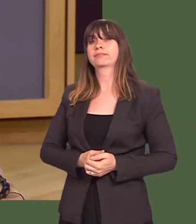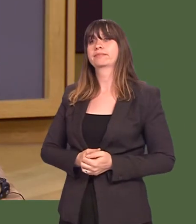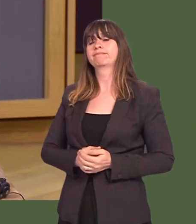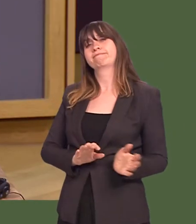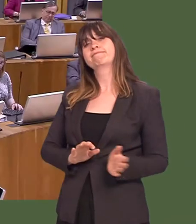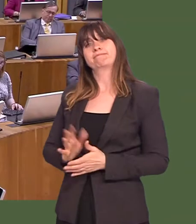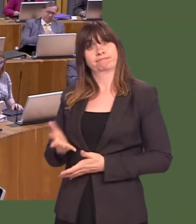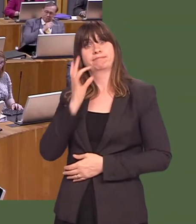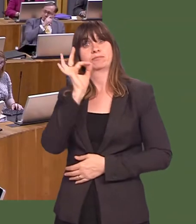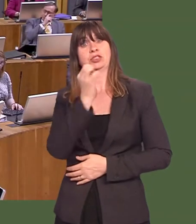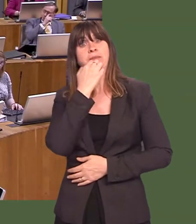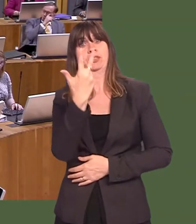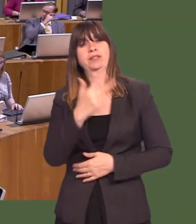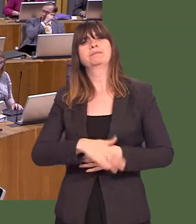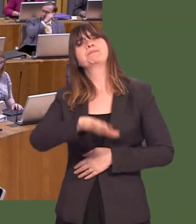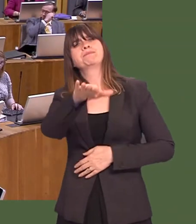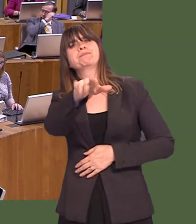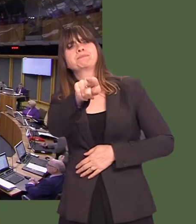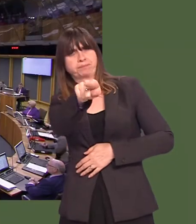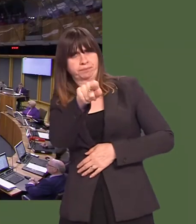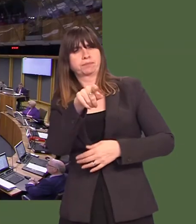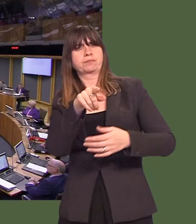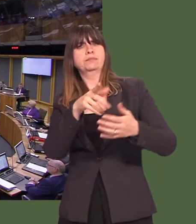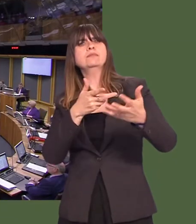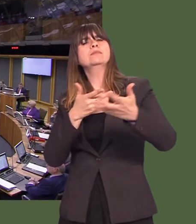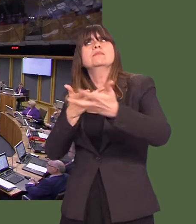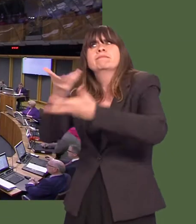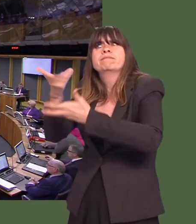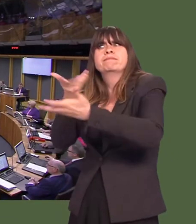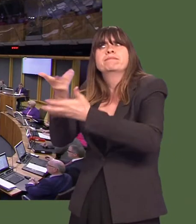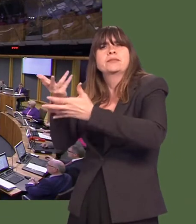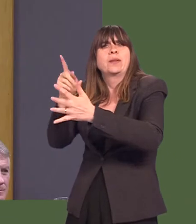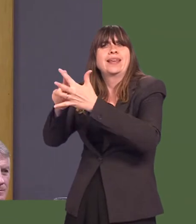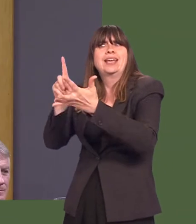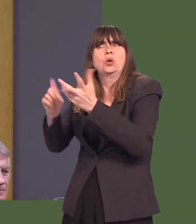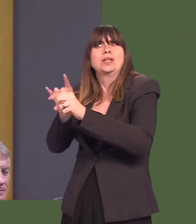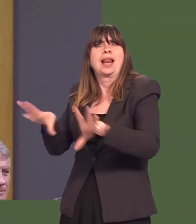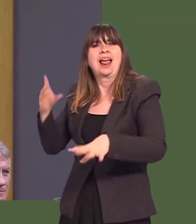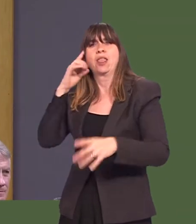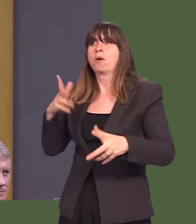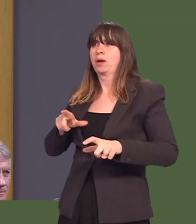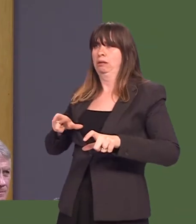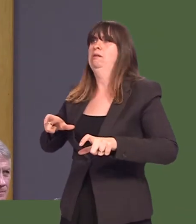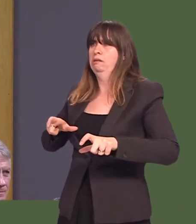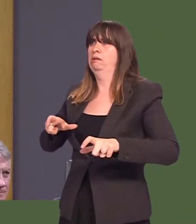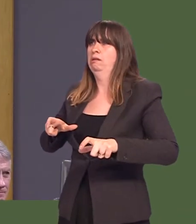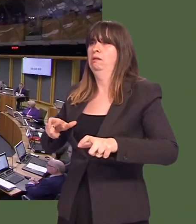What is the First Minister's assessment of the current state of negotiations with the EU? OAQ(5)0589(FM) Carwyn Jones: ëStaticí I think is the word